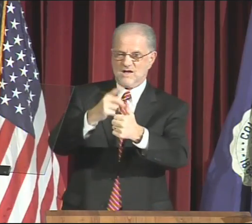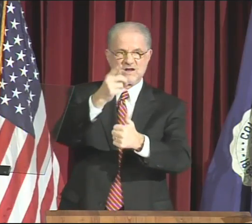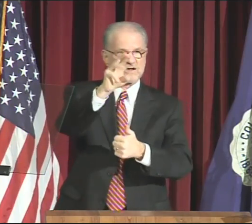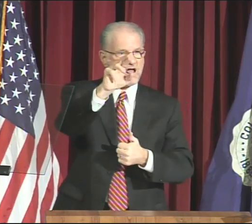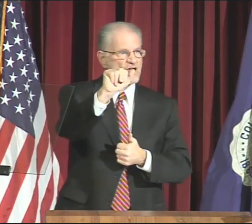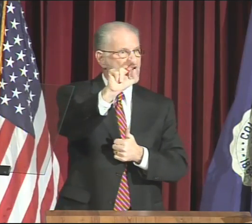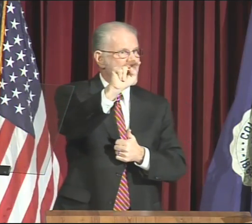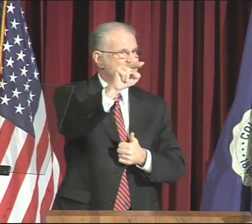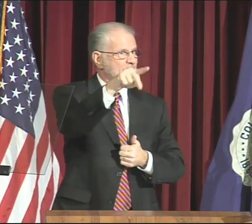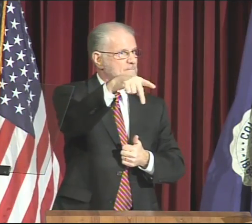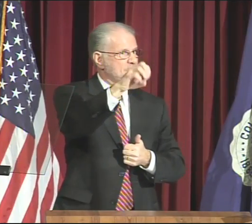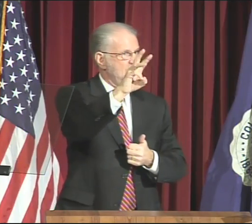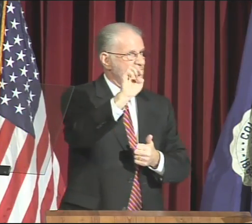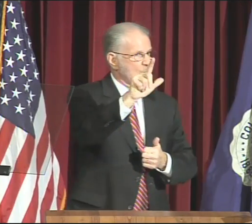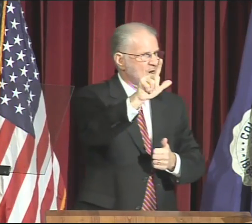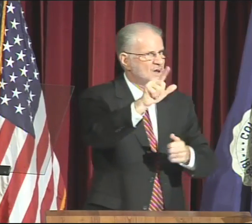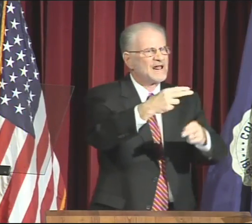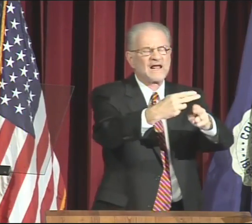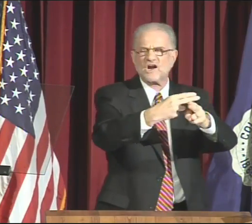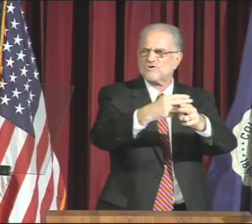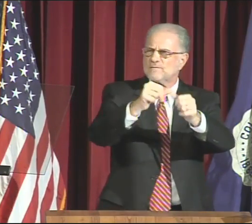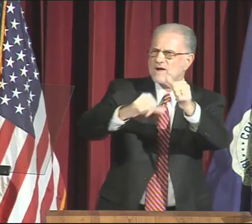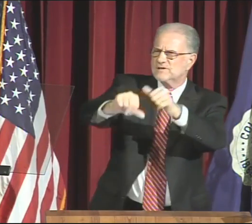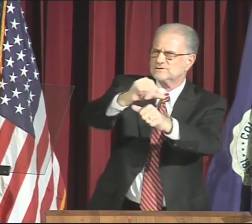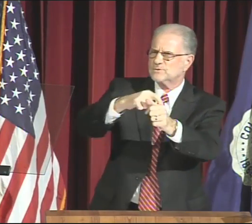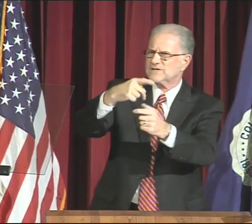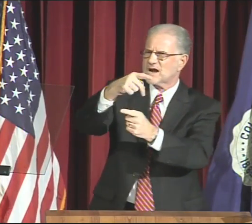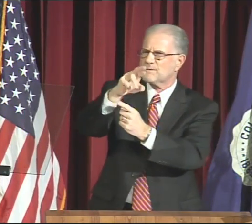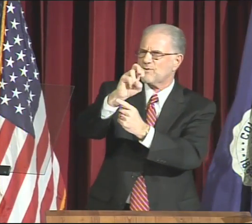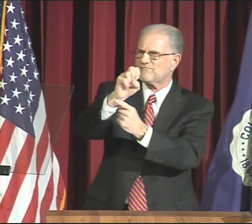These cabinet members are: